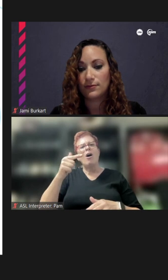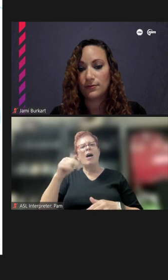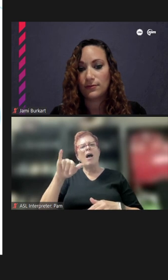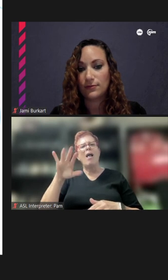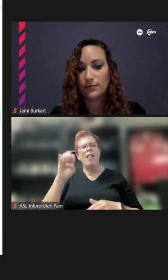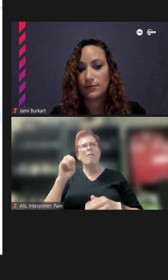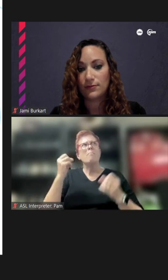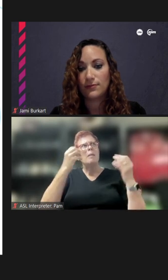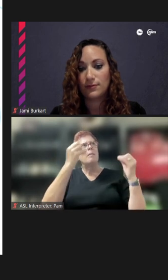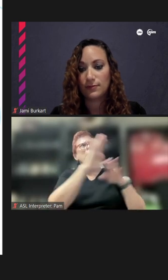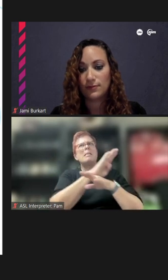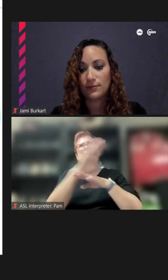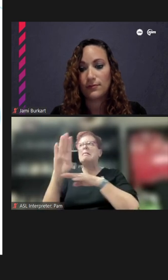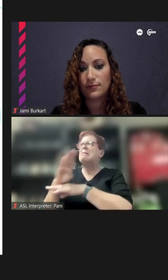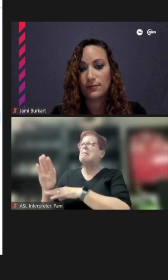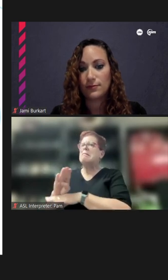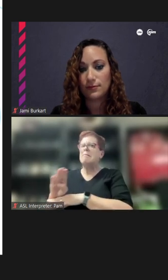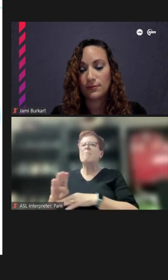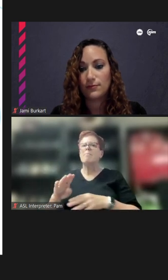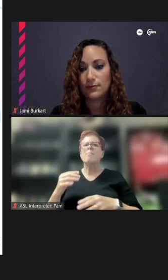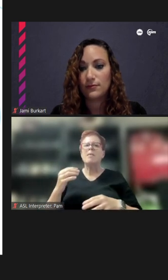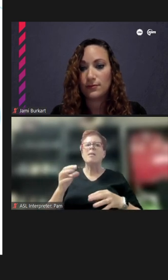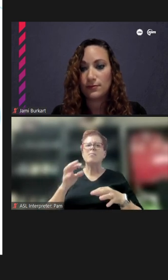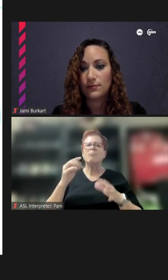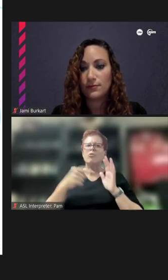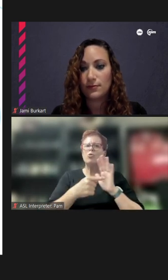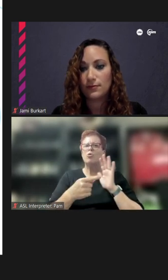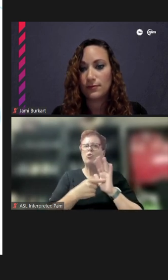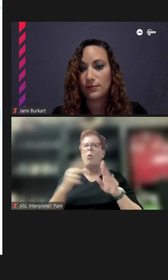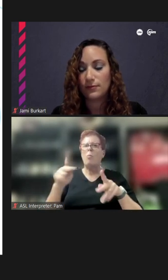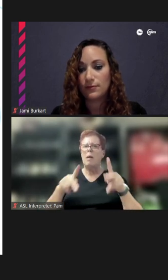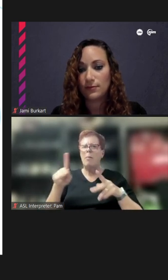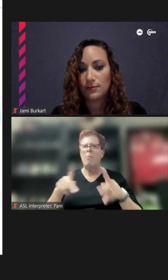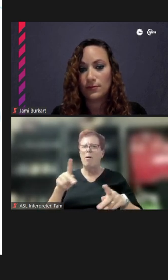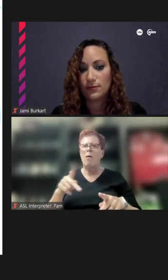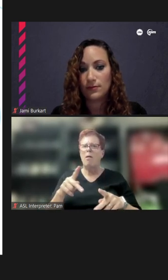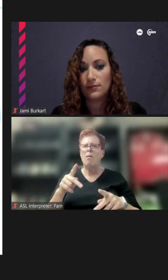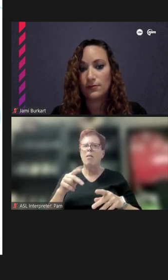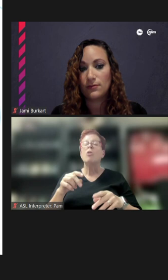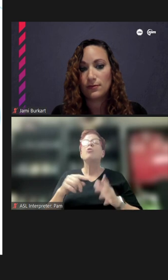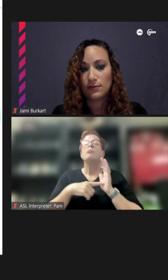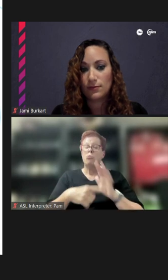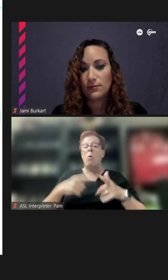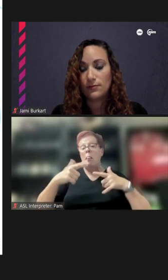a depiction of people if possible, if even possible to depict language, if the artist